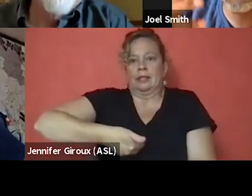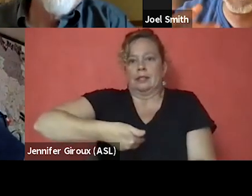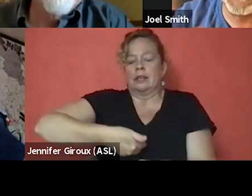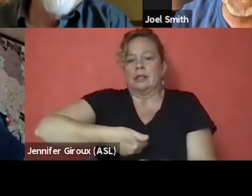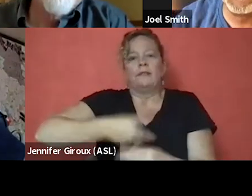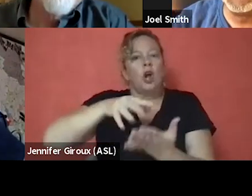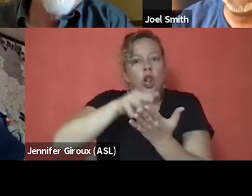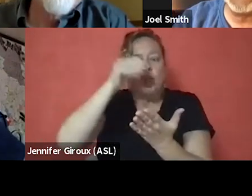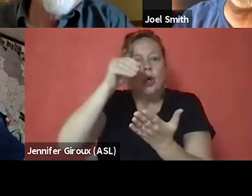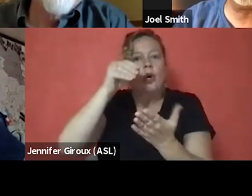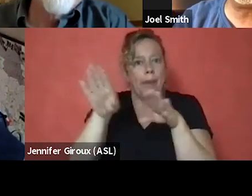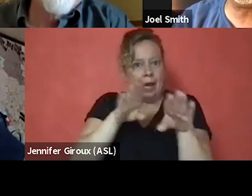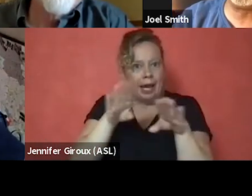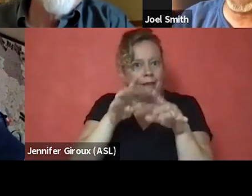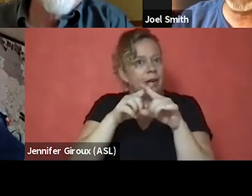but still, I still to this day,